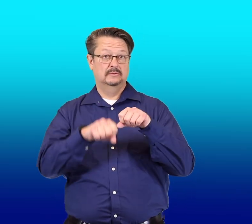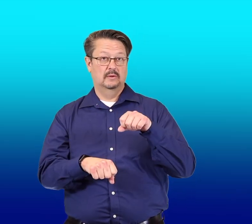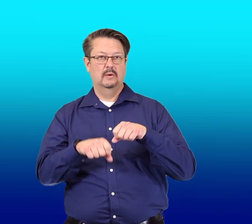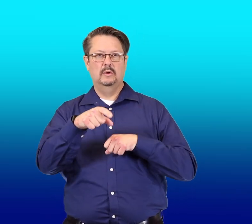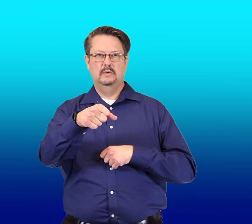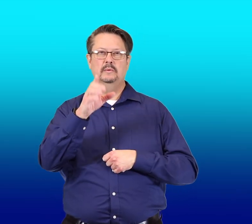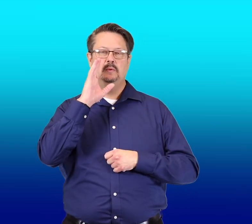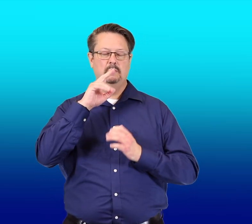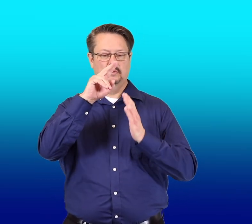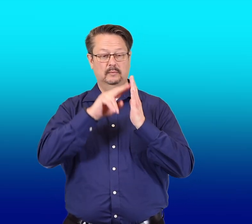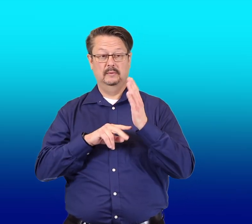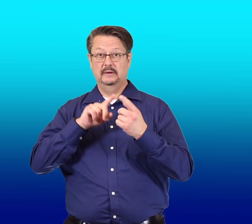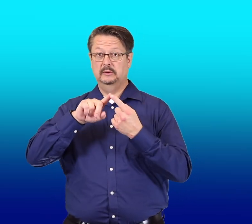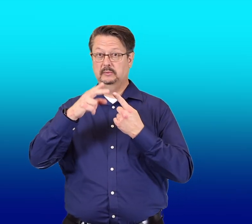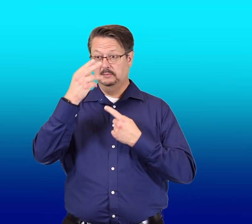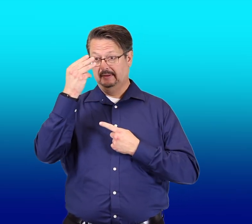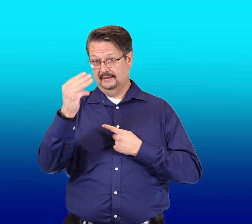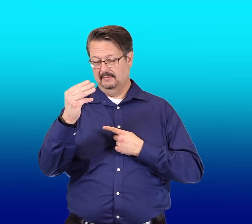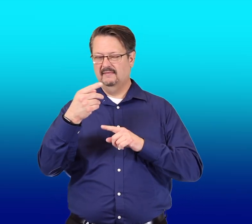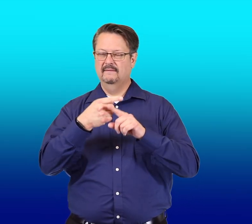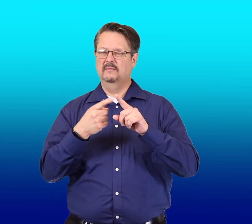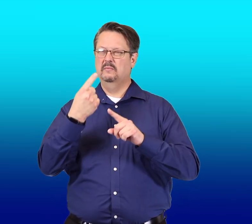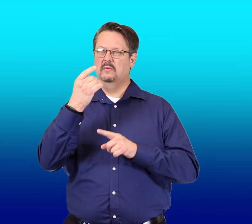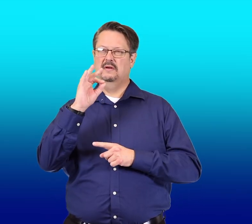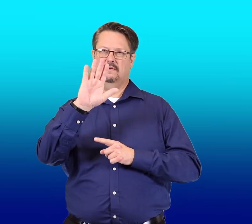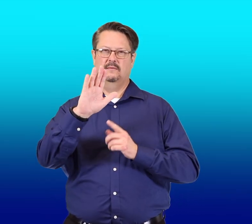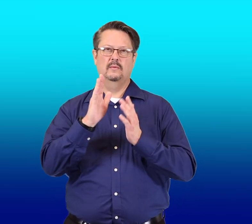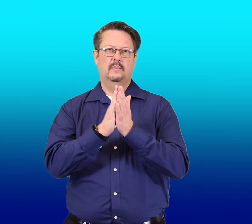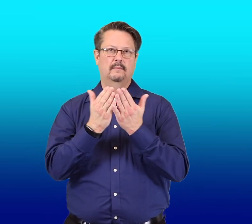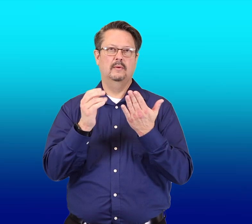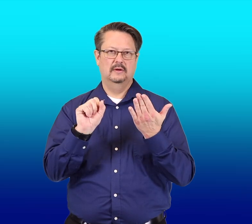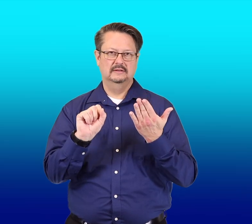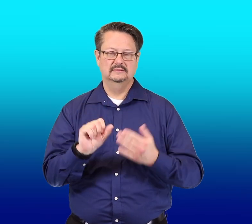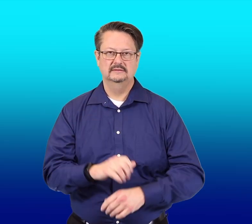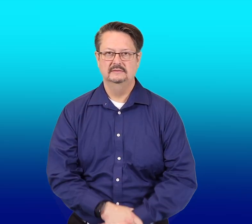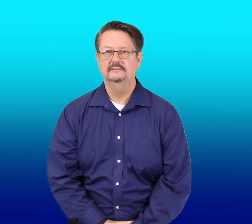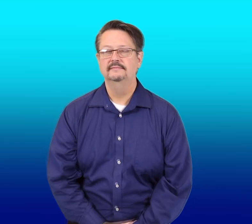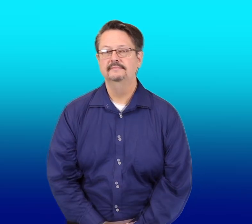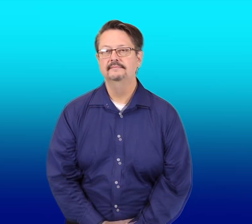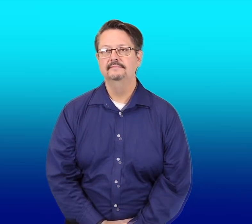so you'll read to him from one of your books.